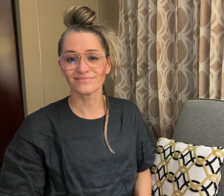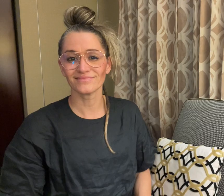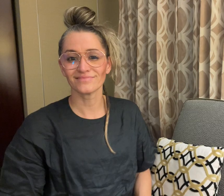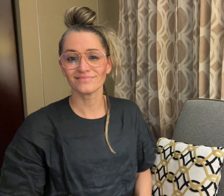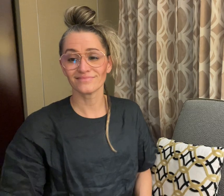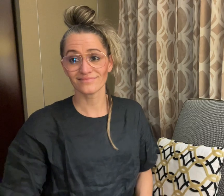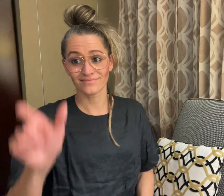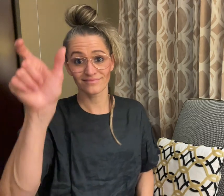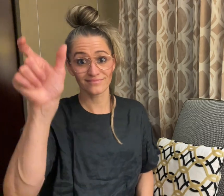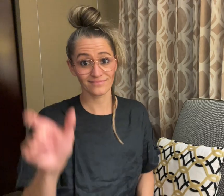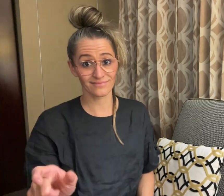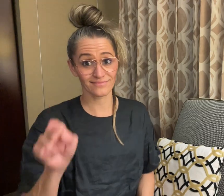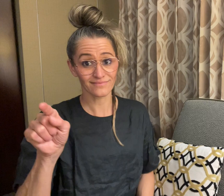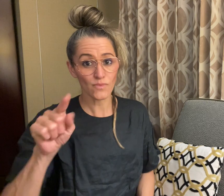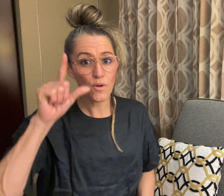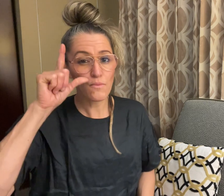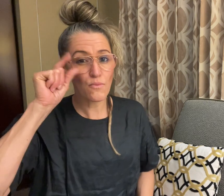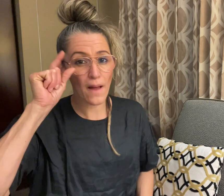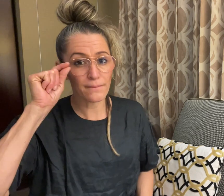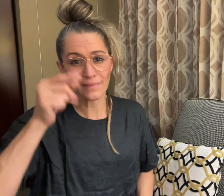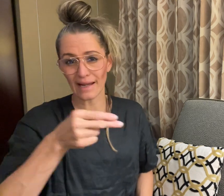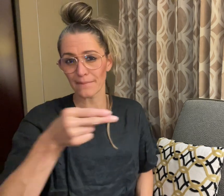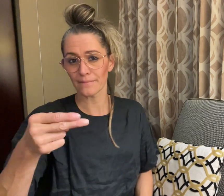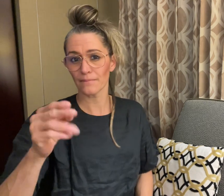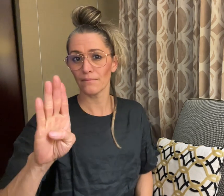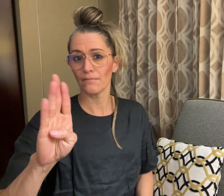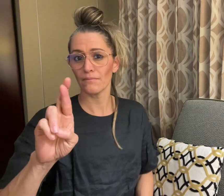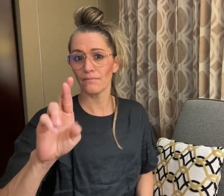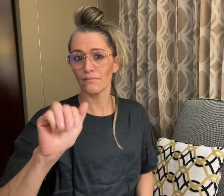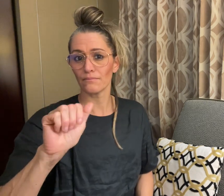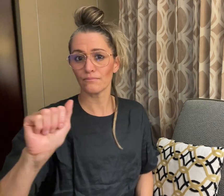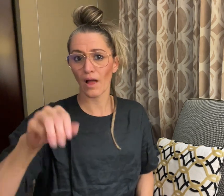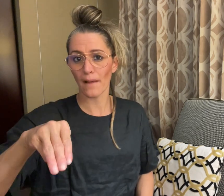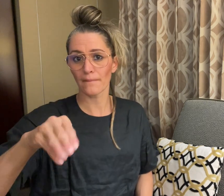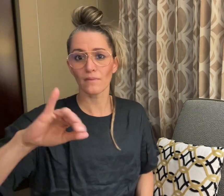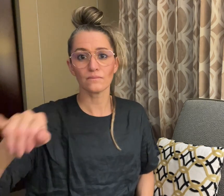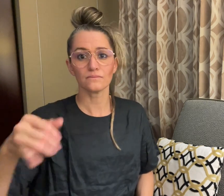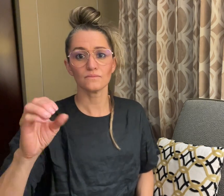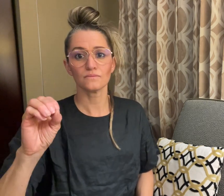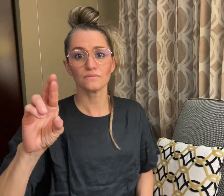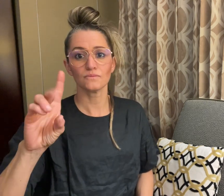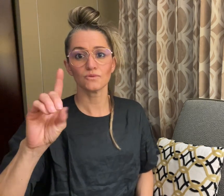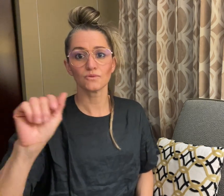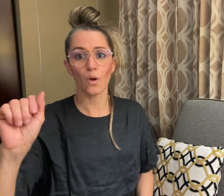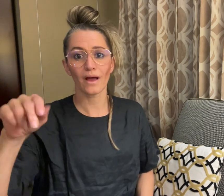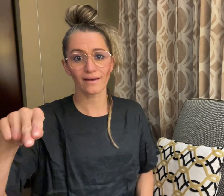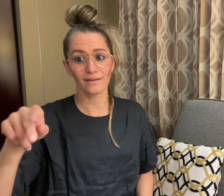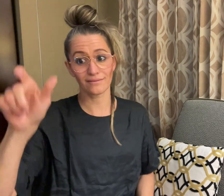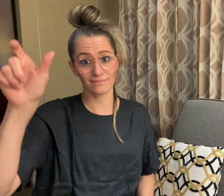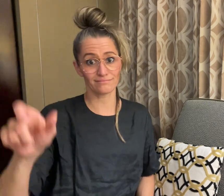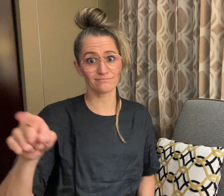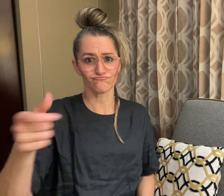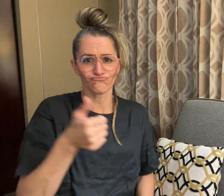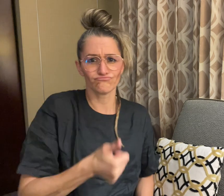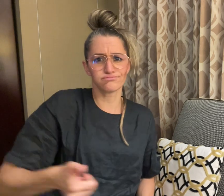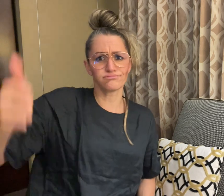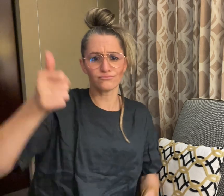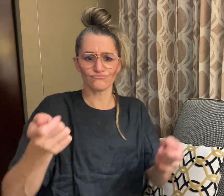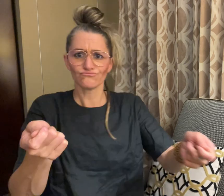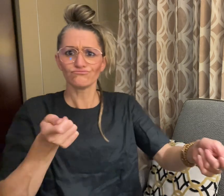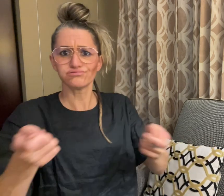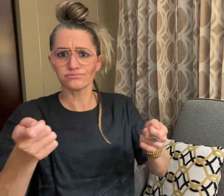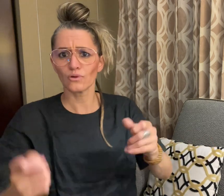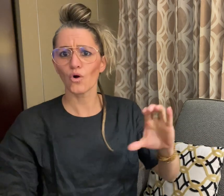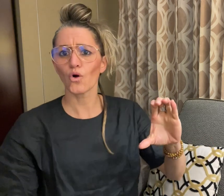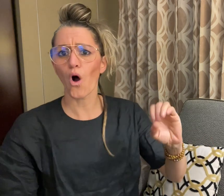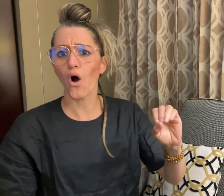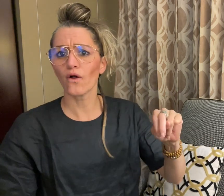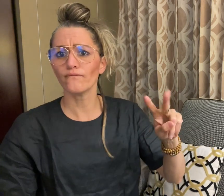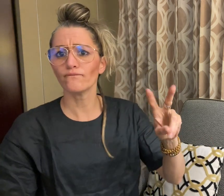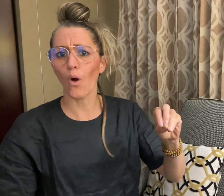Braam Jordaan, the CEO of Convo Global, wrote on his